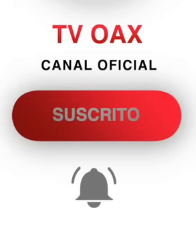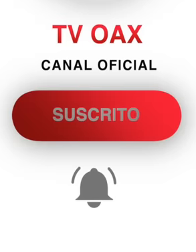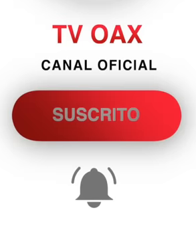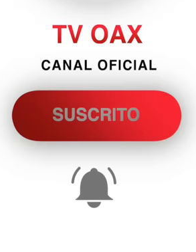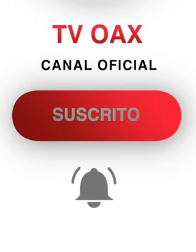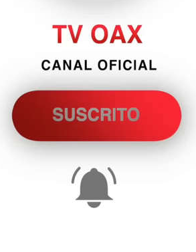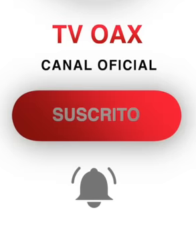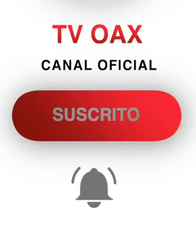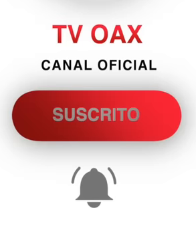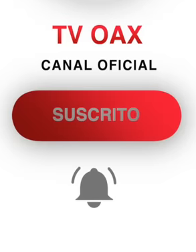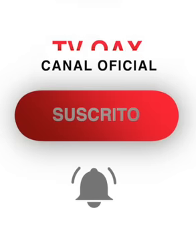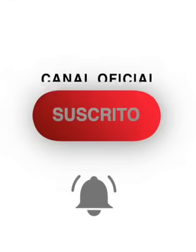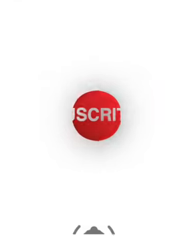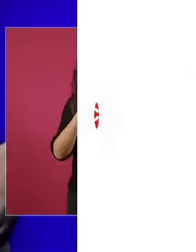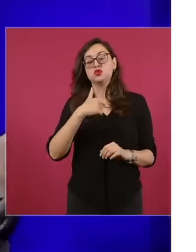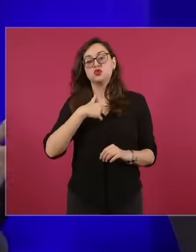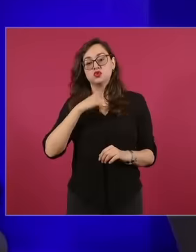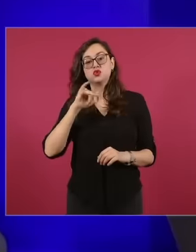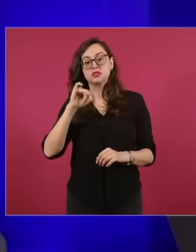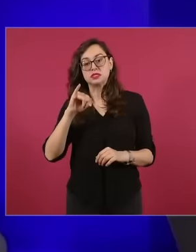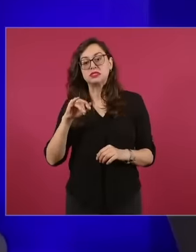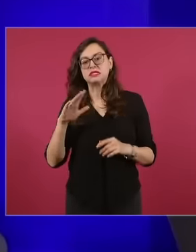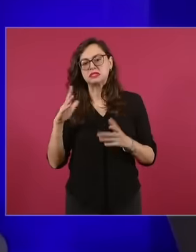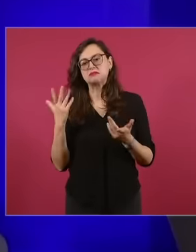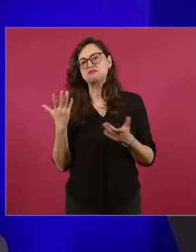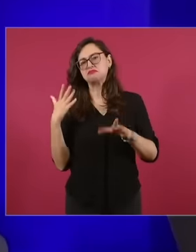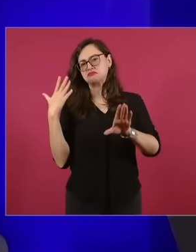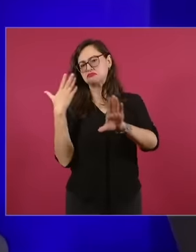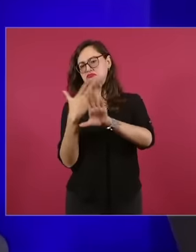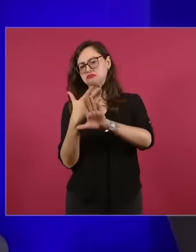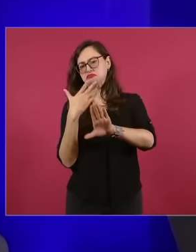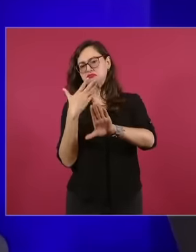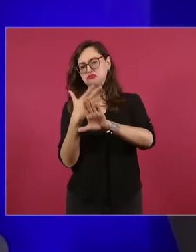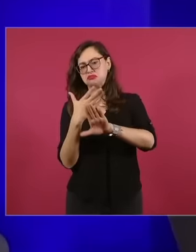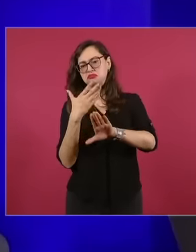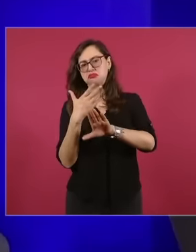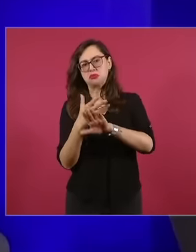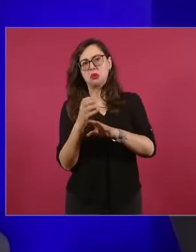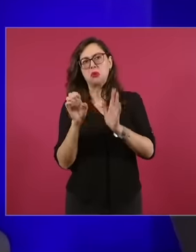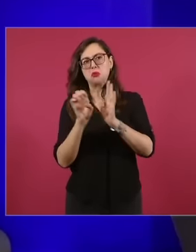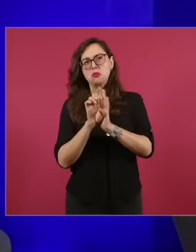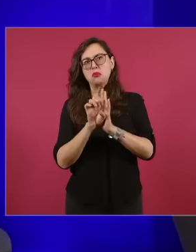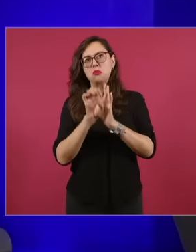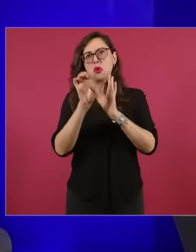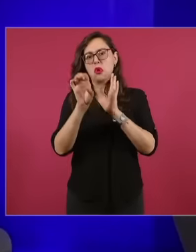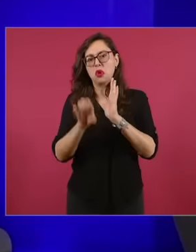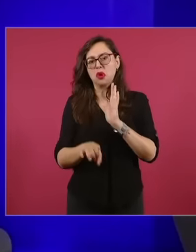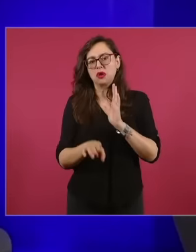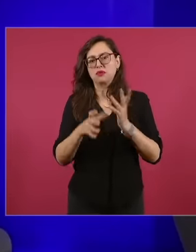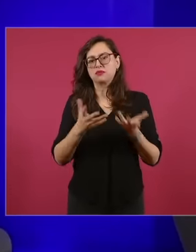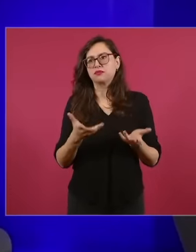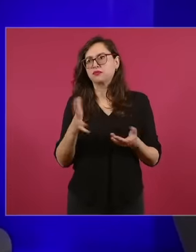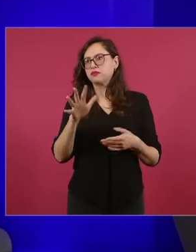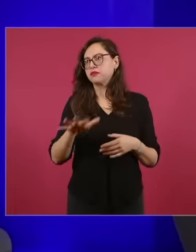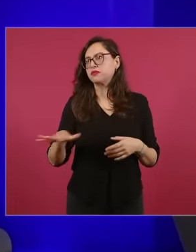say that I find it incredible that you dare to say in the public square that the